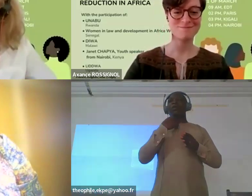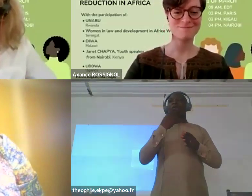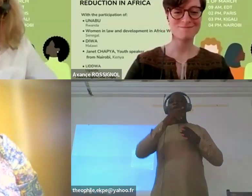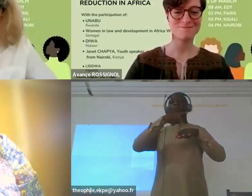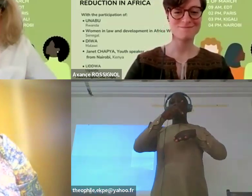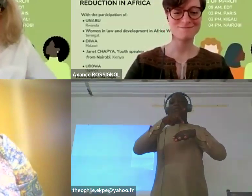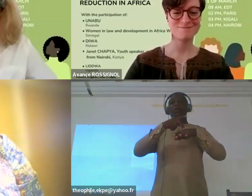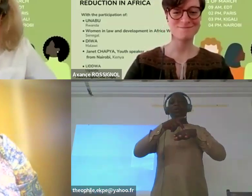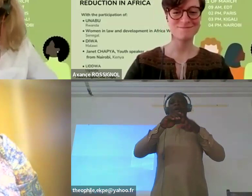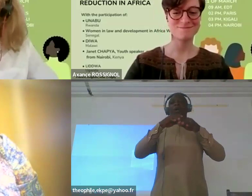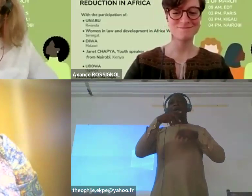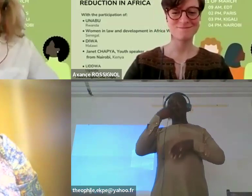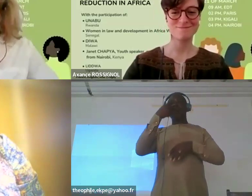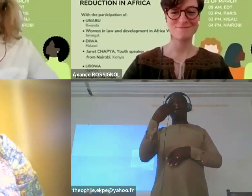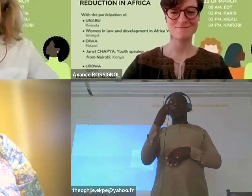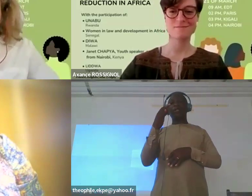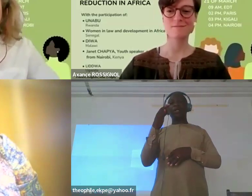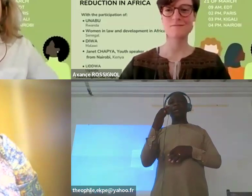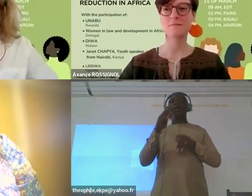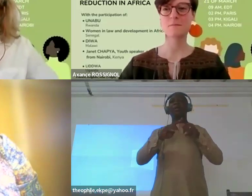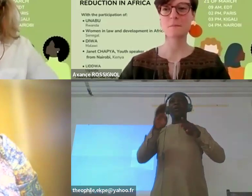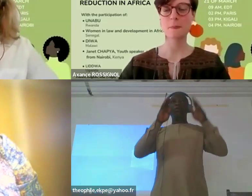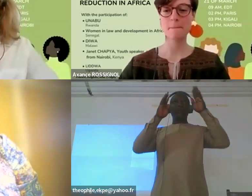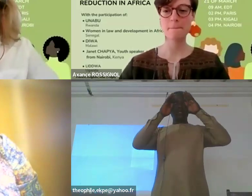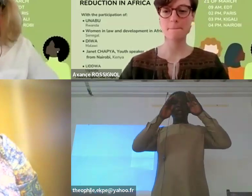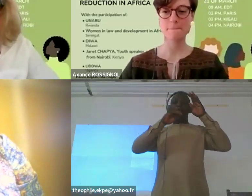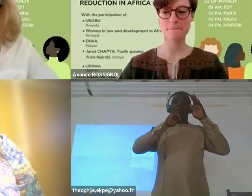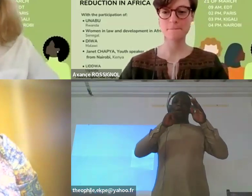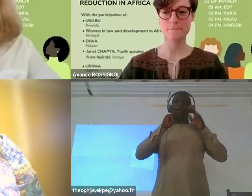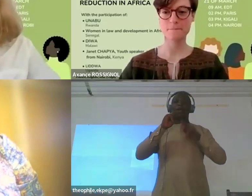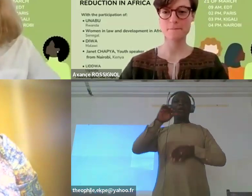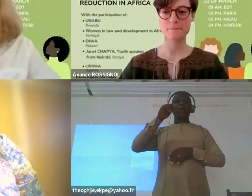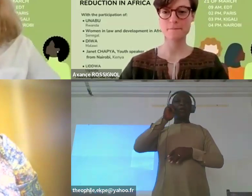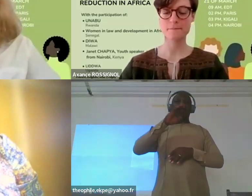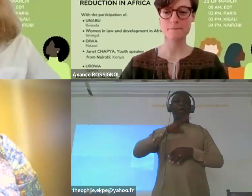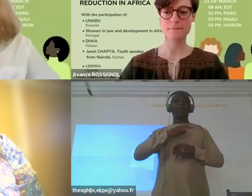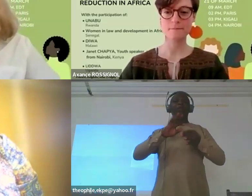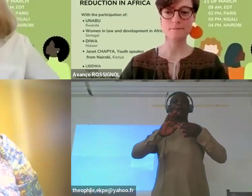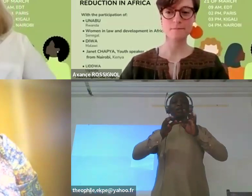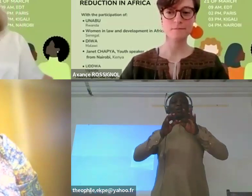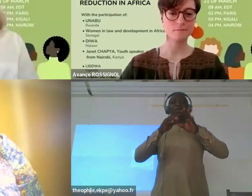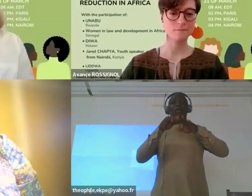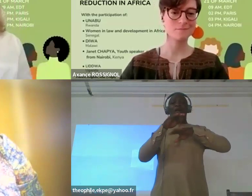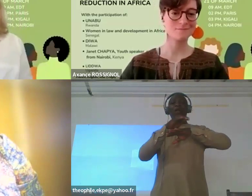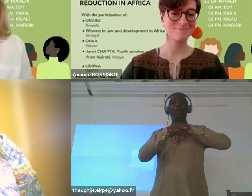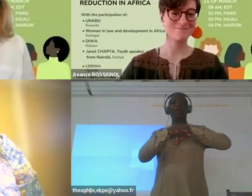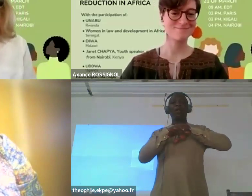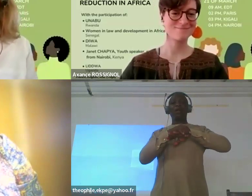But no worries, Caroline will be speaking in English. [SPEAKING FRENCH] So let me resume in French,